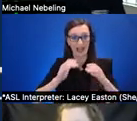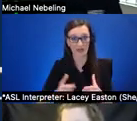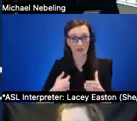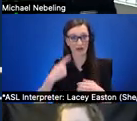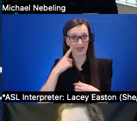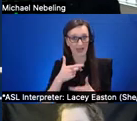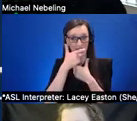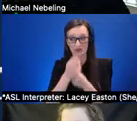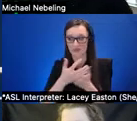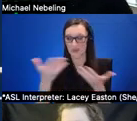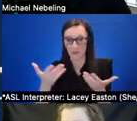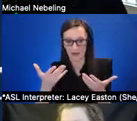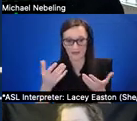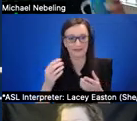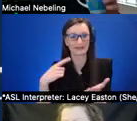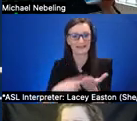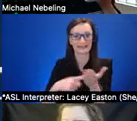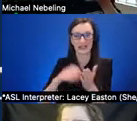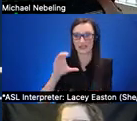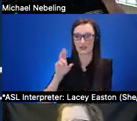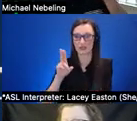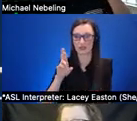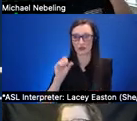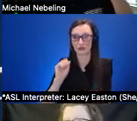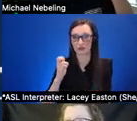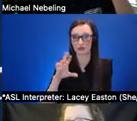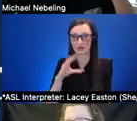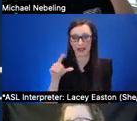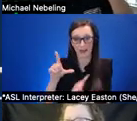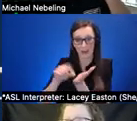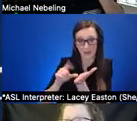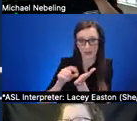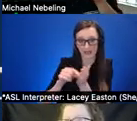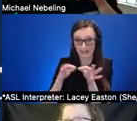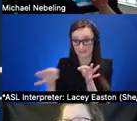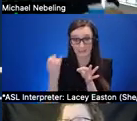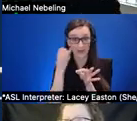cursors and pointers and if they are bold enough to be seen against the background